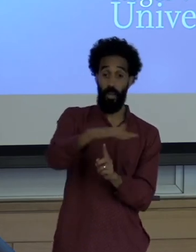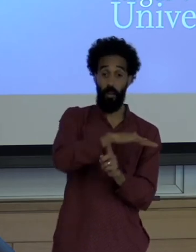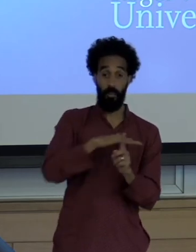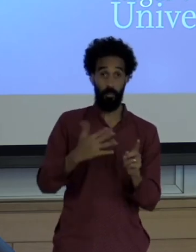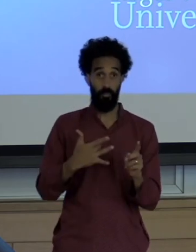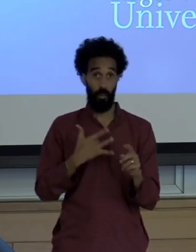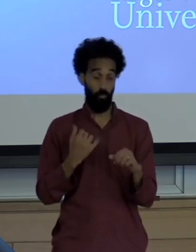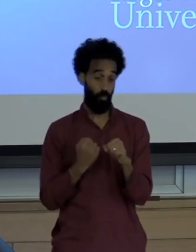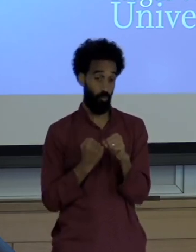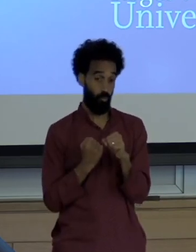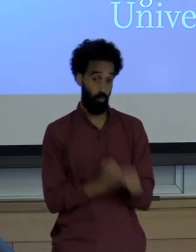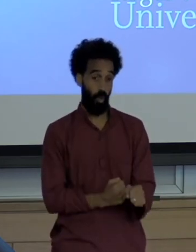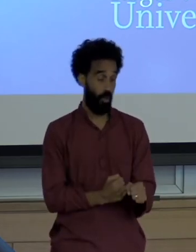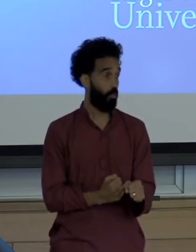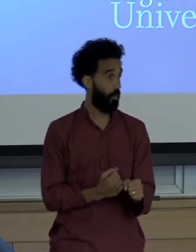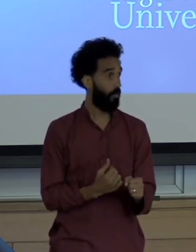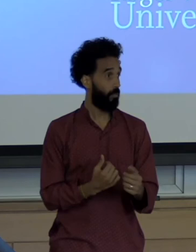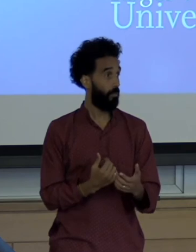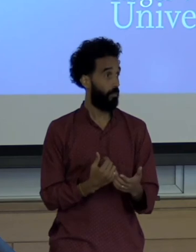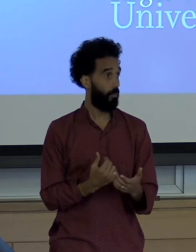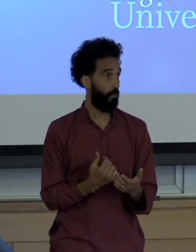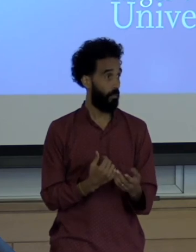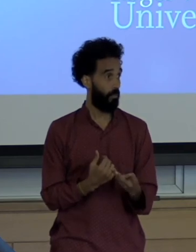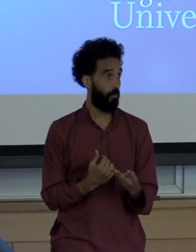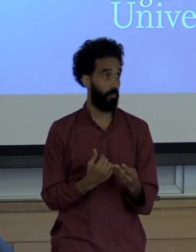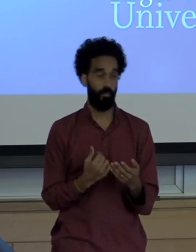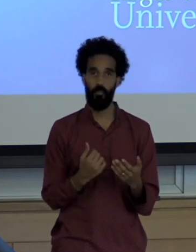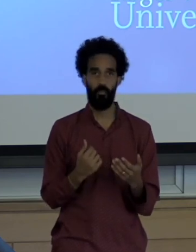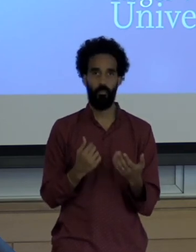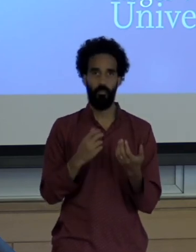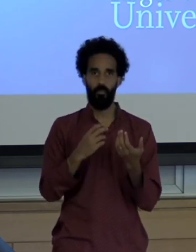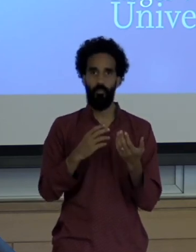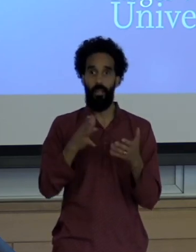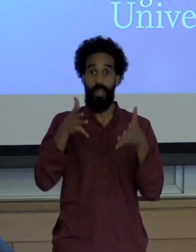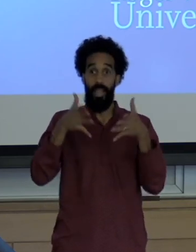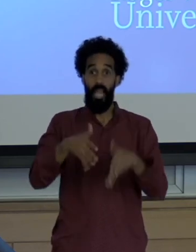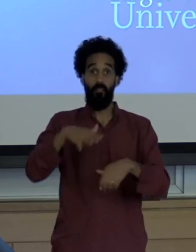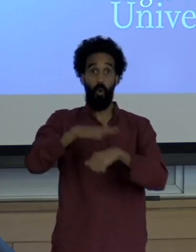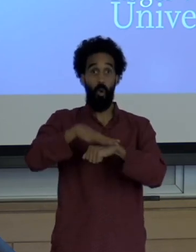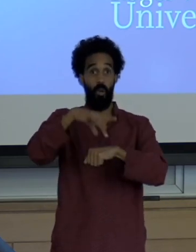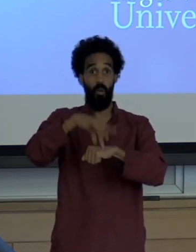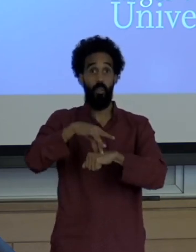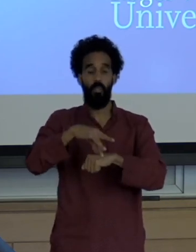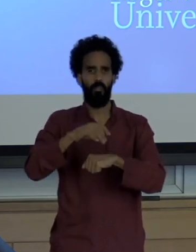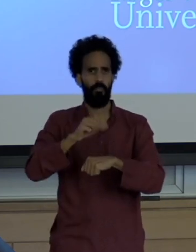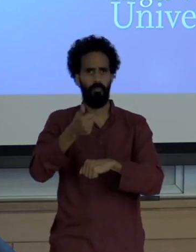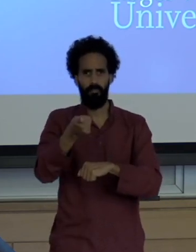somewhat sound places left on the globe and unless we protect them so they were